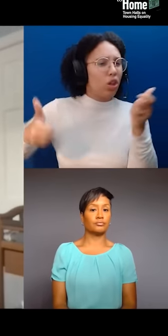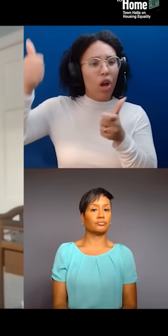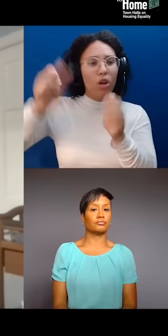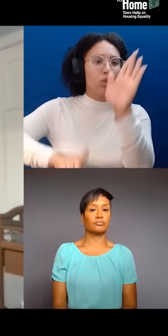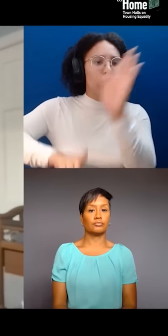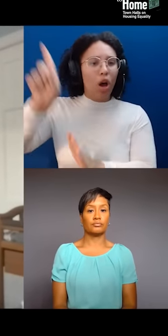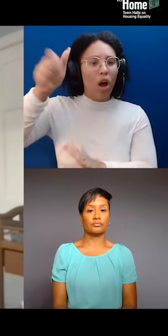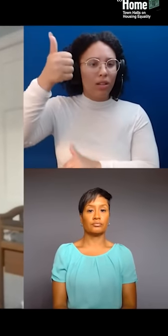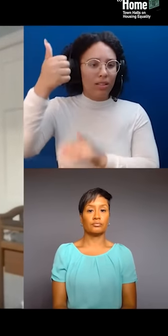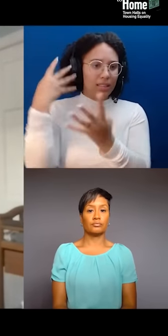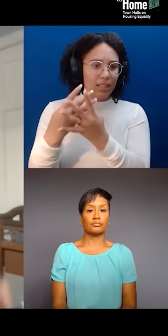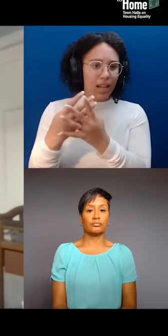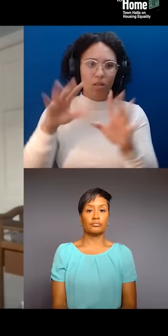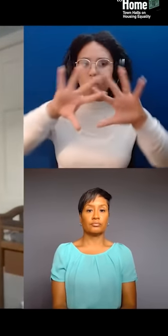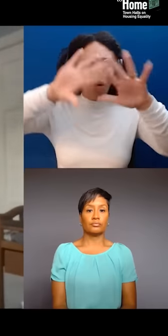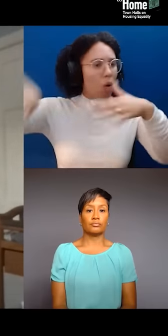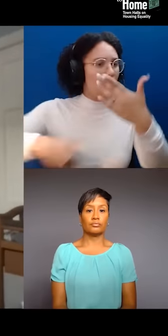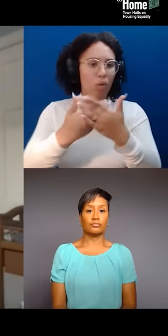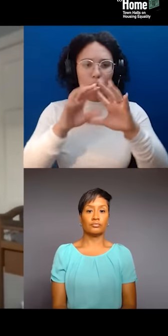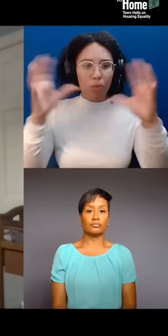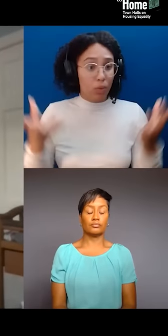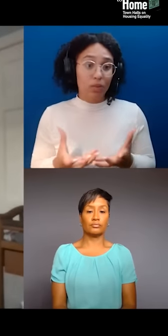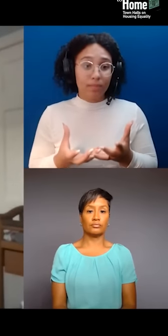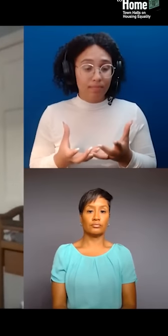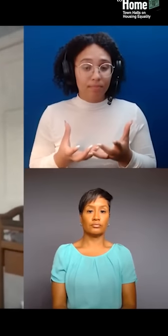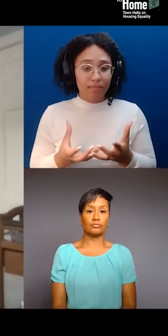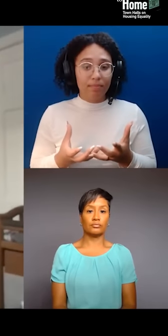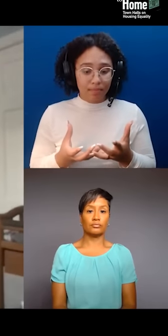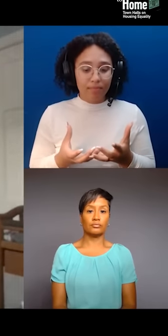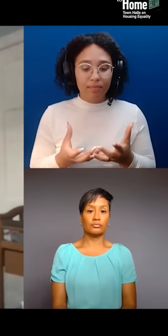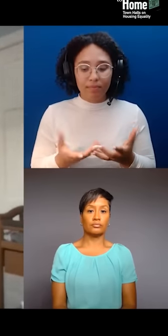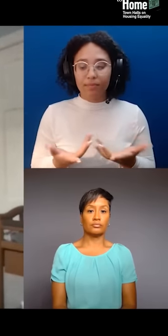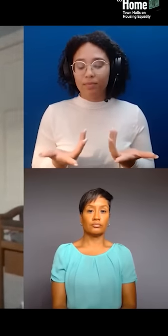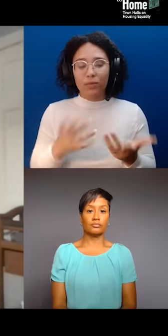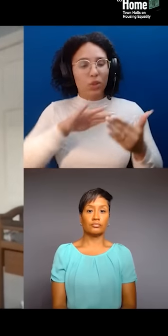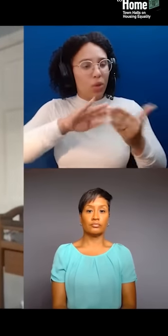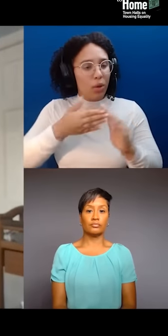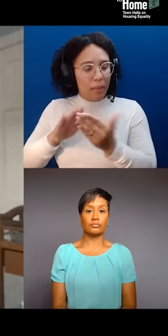And so, you know, the same communities that are... You know, someone was talking about redlining policies.